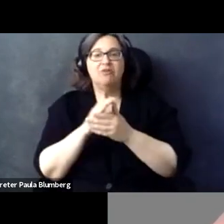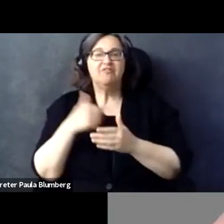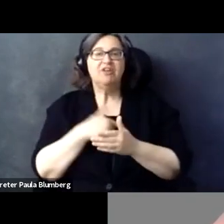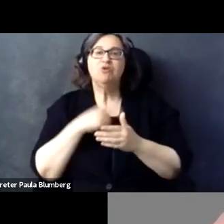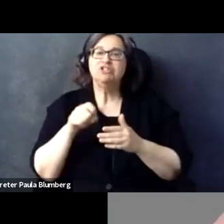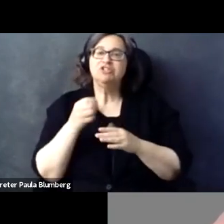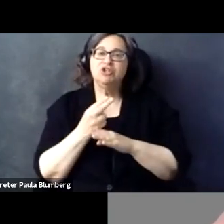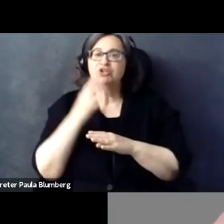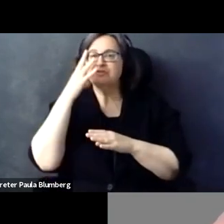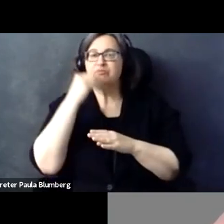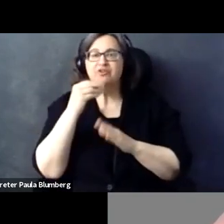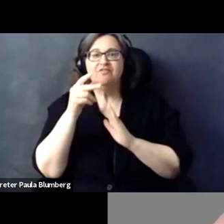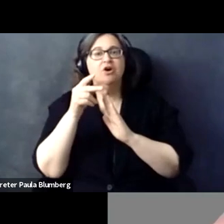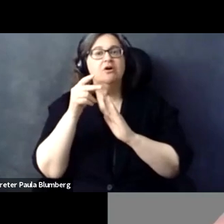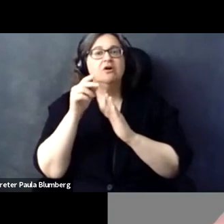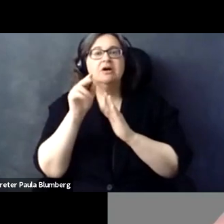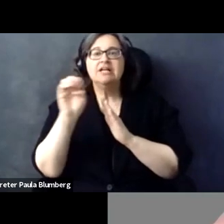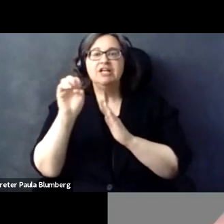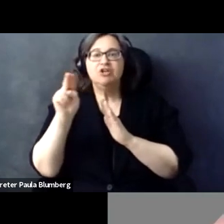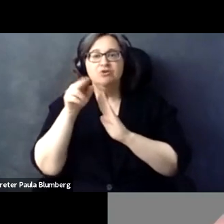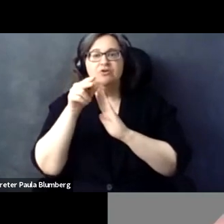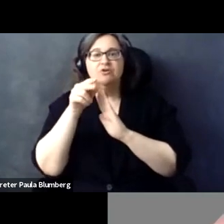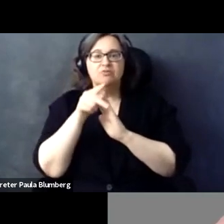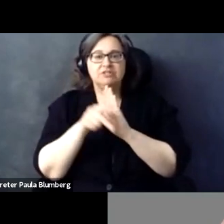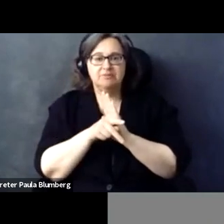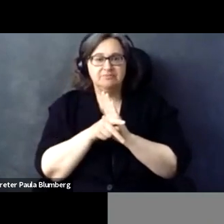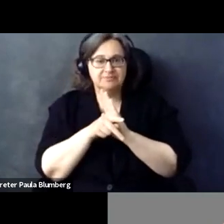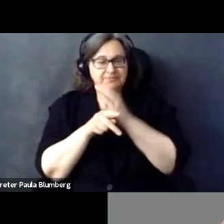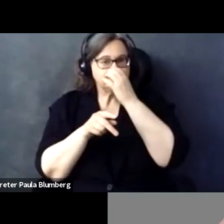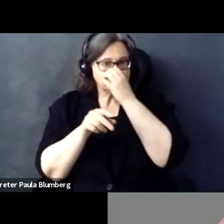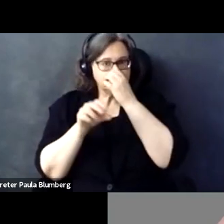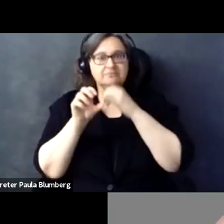my point is, we do things differently. And therefore, I believe we should use